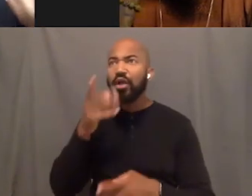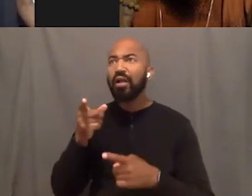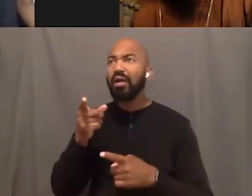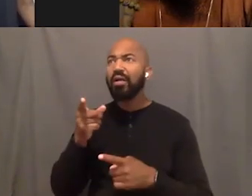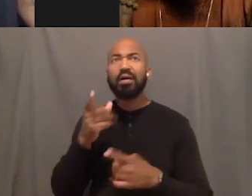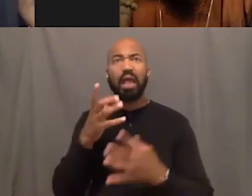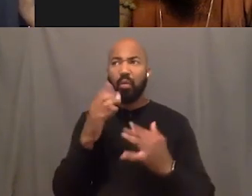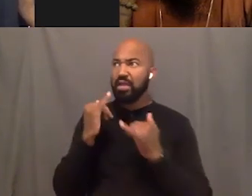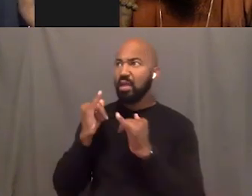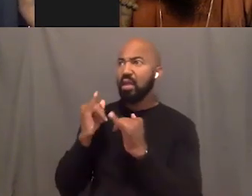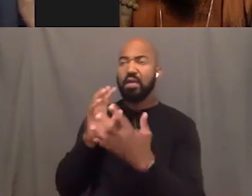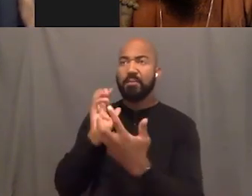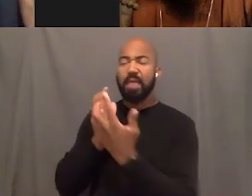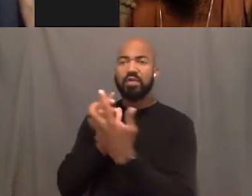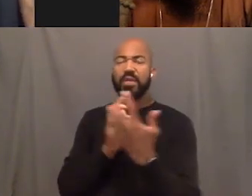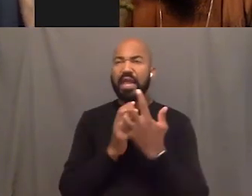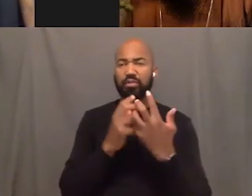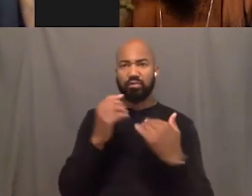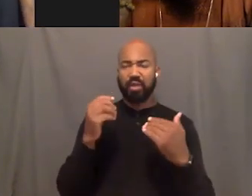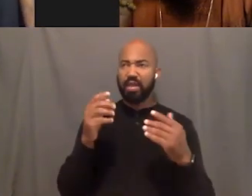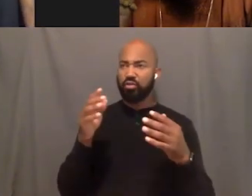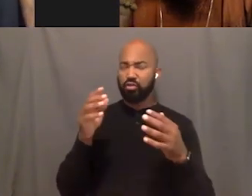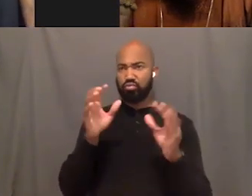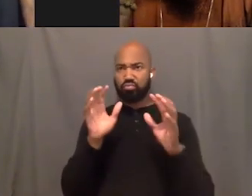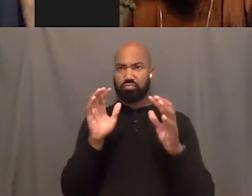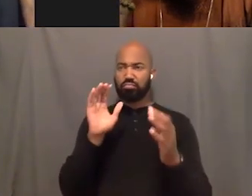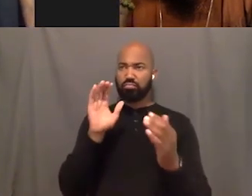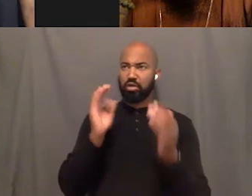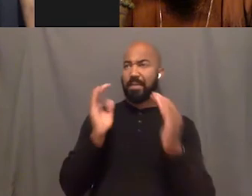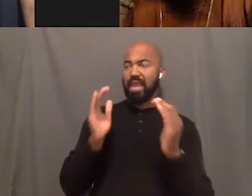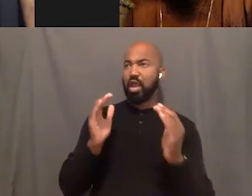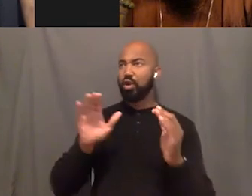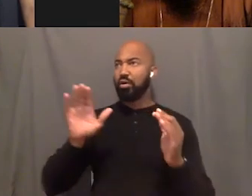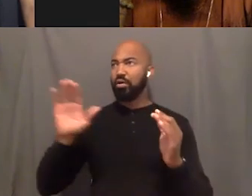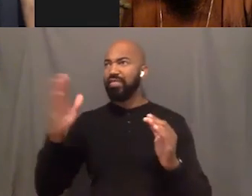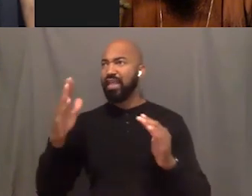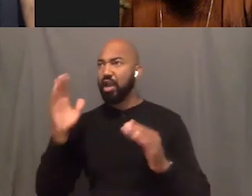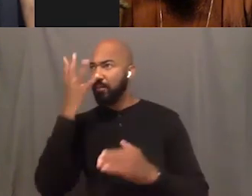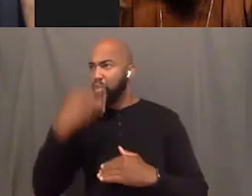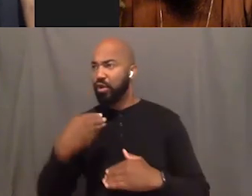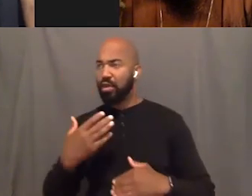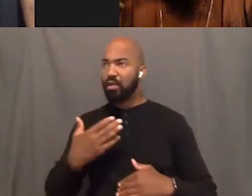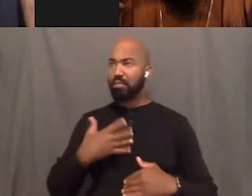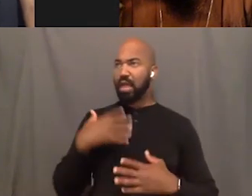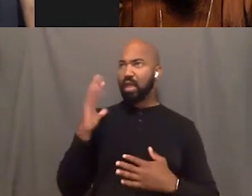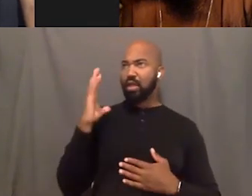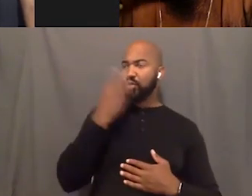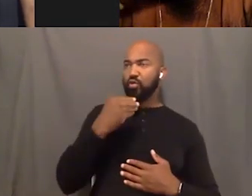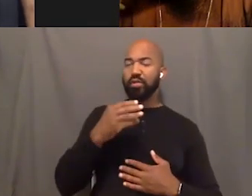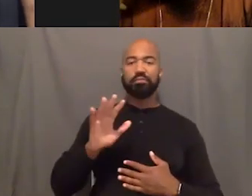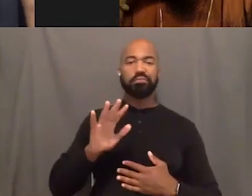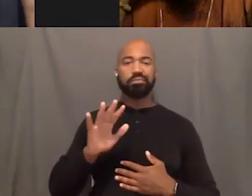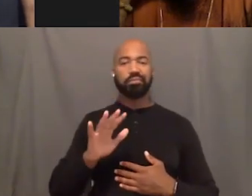or all these different things. And it's like, no. You gotta do this for you. You gotta, you, you understand what you are supposed to look like.